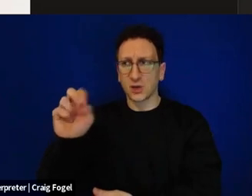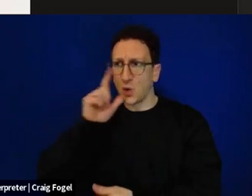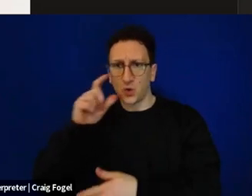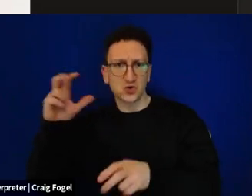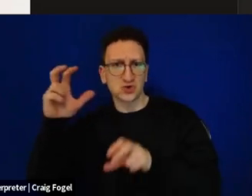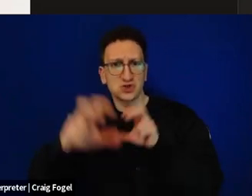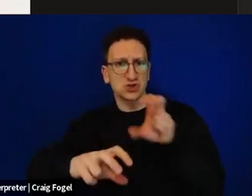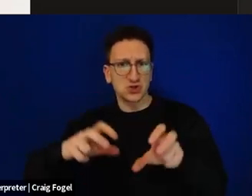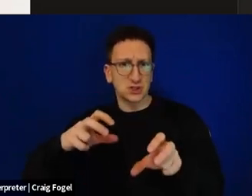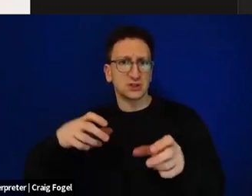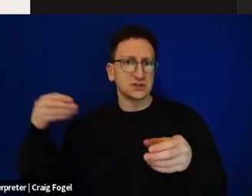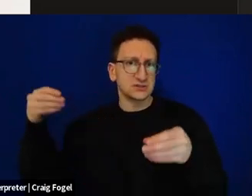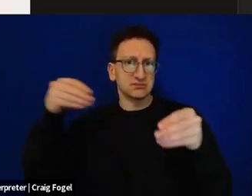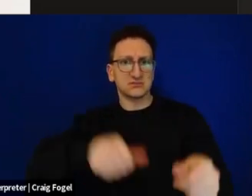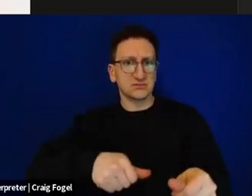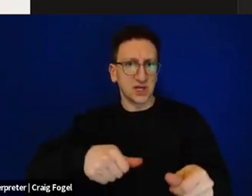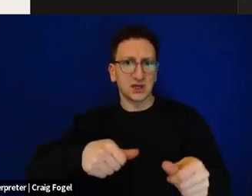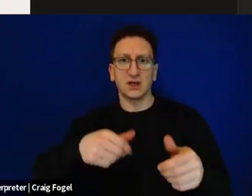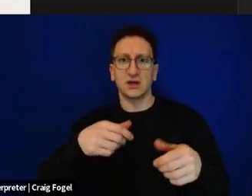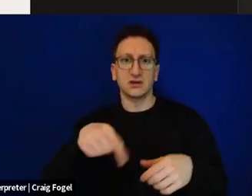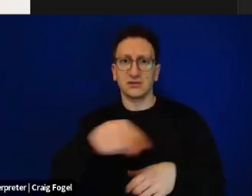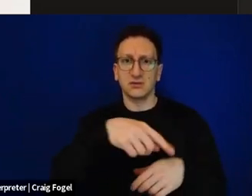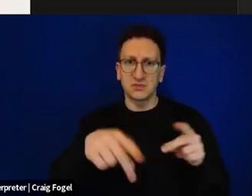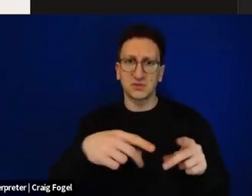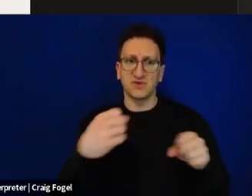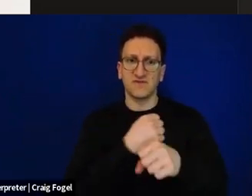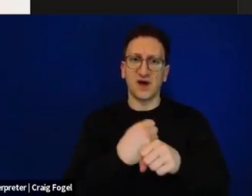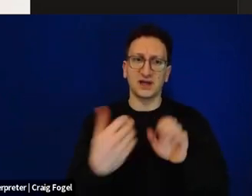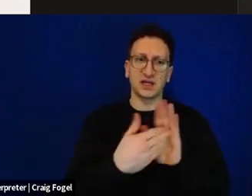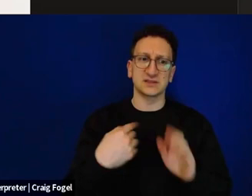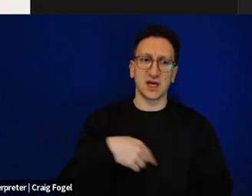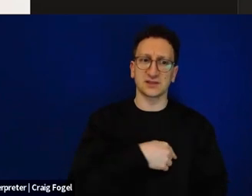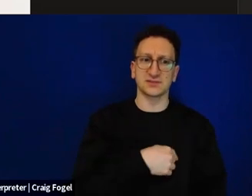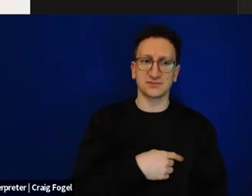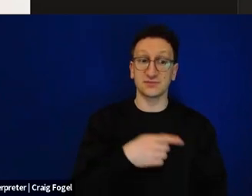militias that are out to attack us. And you can see him sort of running out saying, wait for me, wait for me, I'm coming.